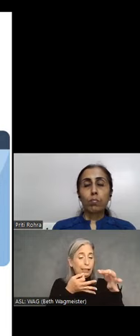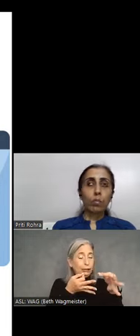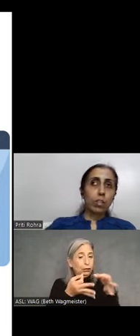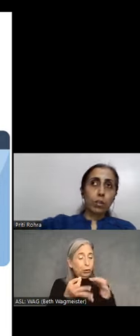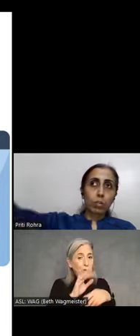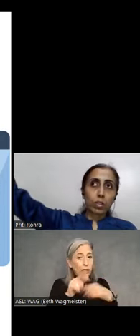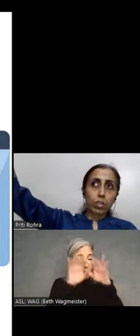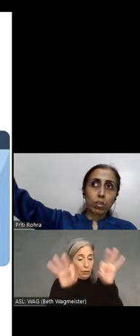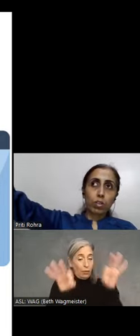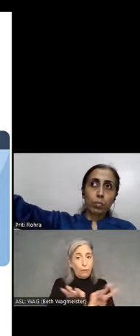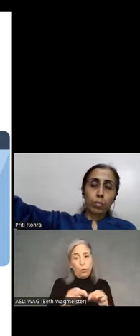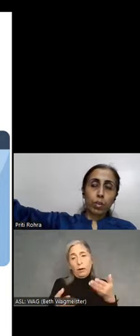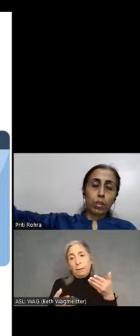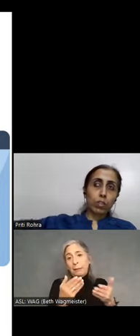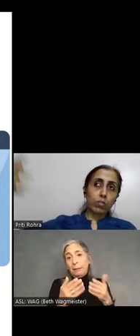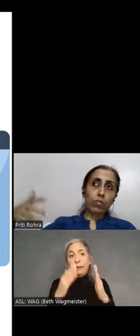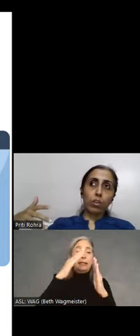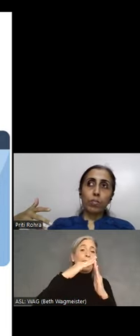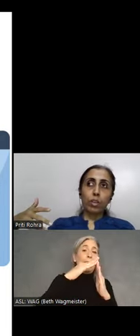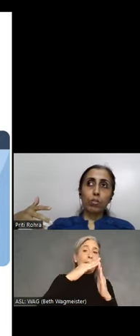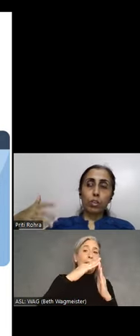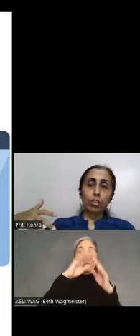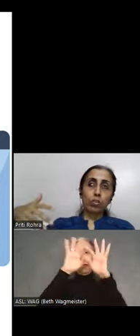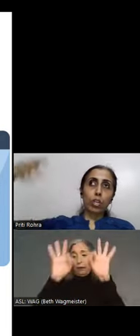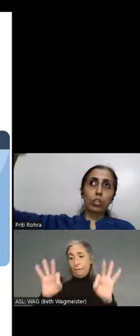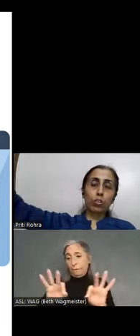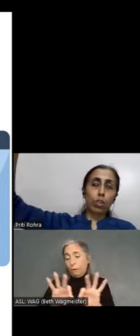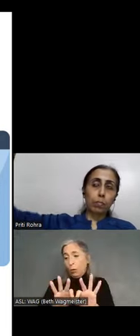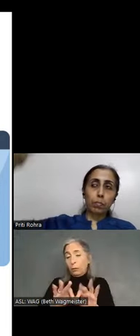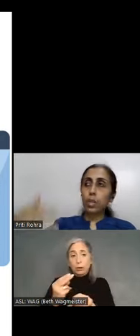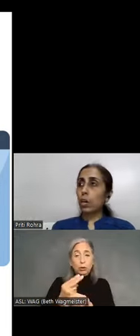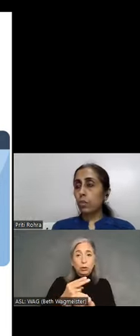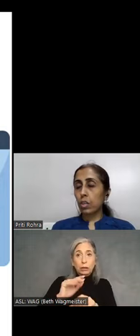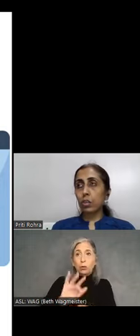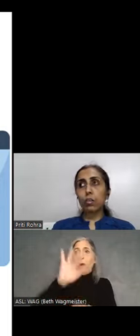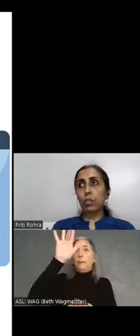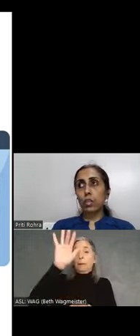maybe they are placed at the top and the user is struggling to scroll up and down in order to read